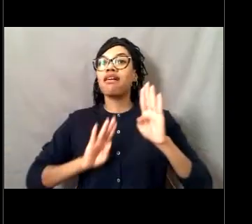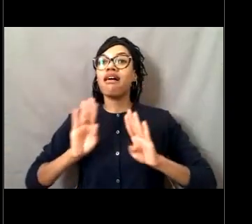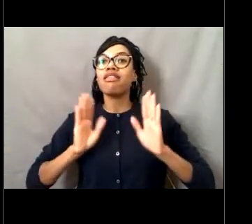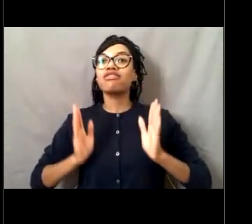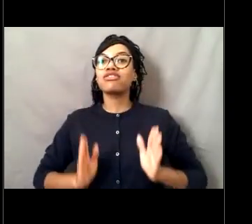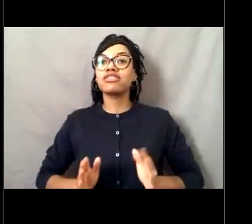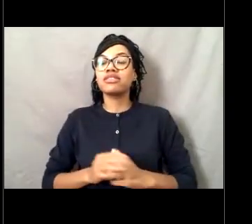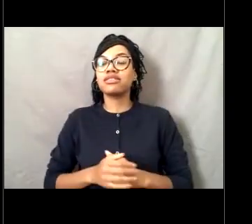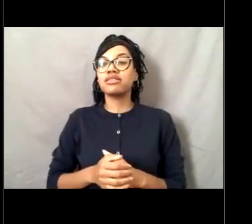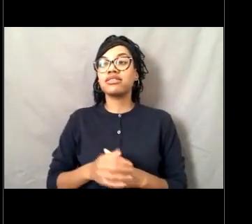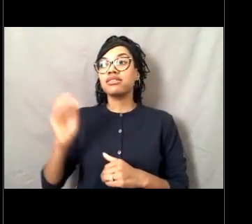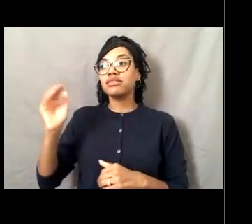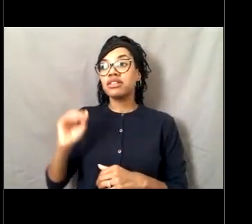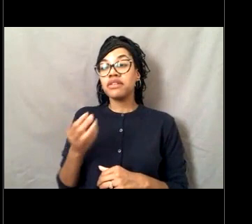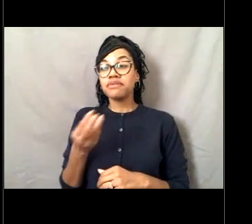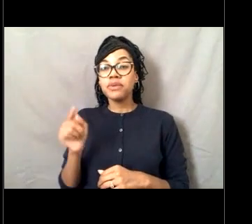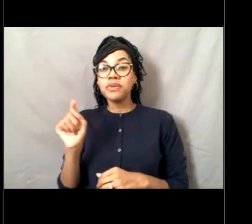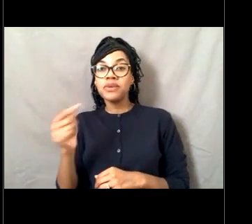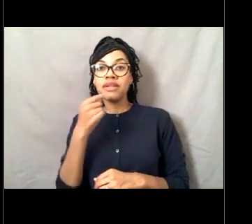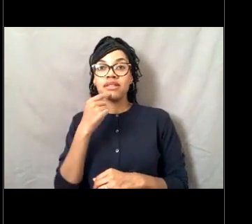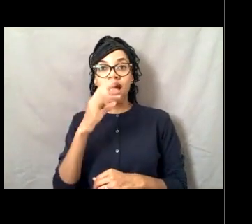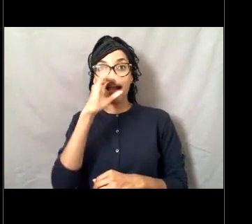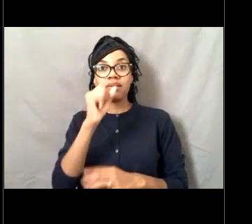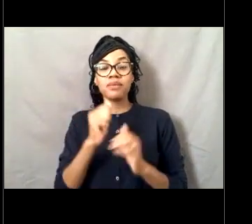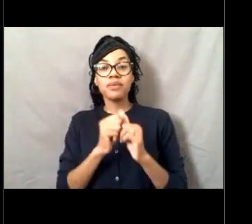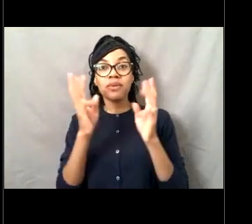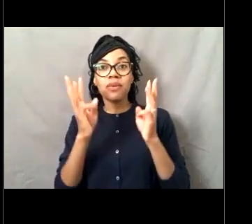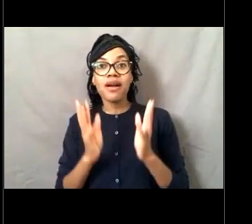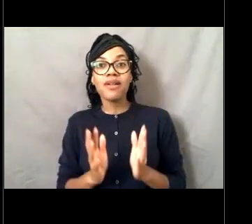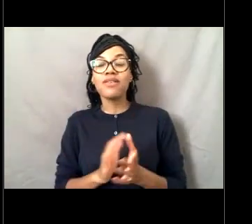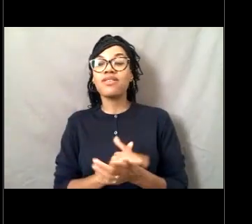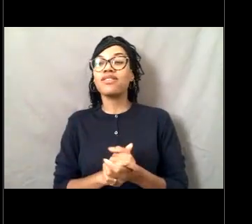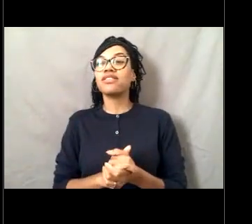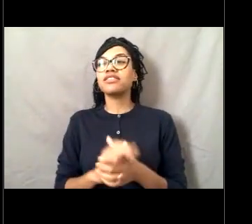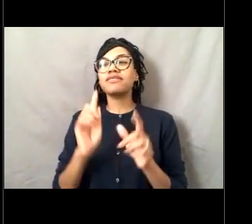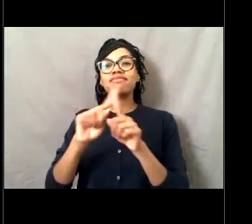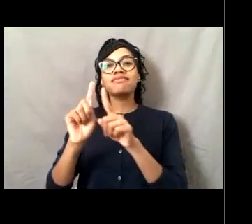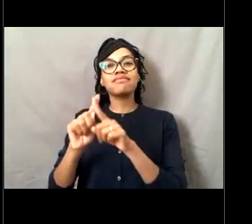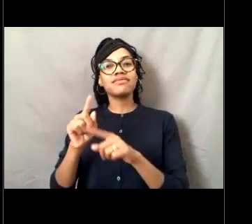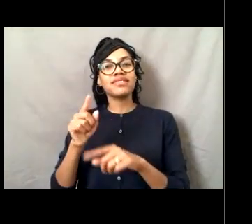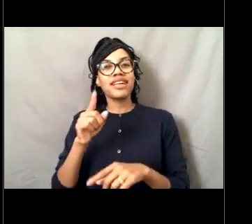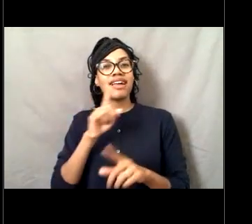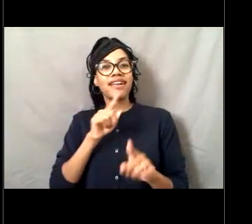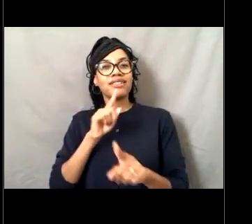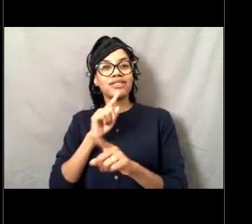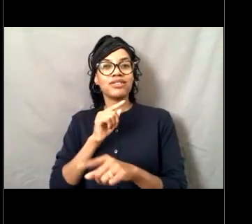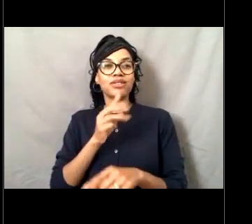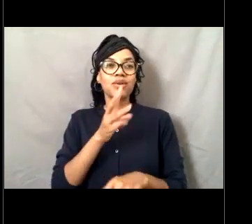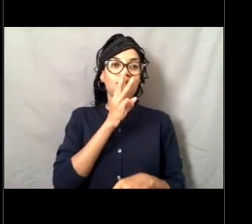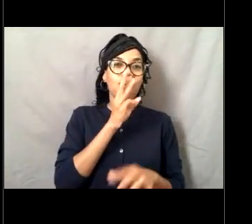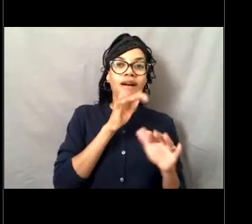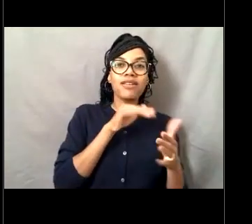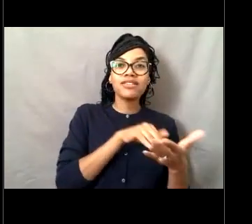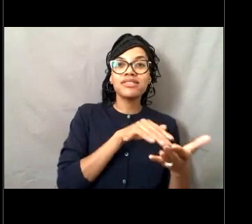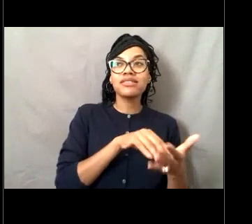So it looks like we've got a lot of different interests here. That's great.